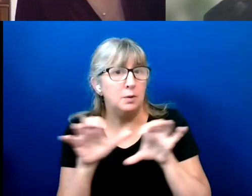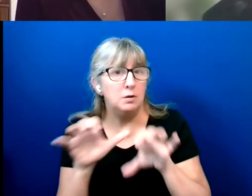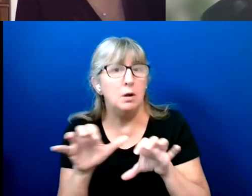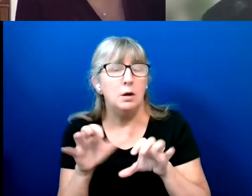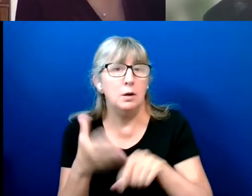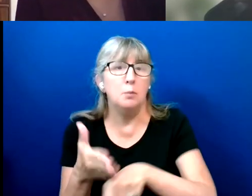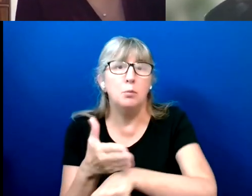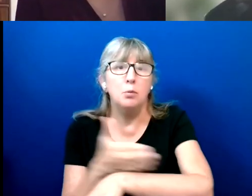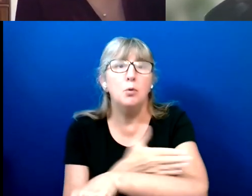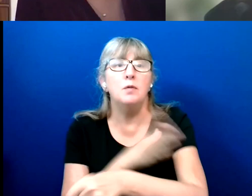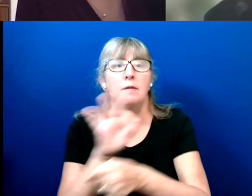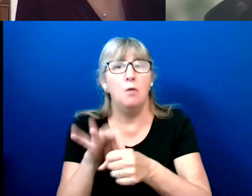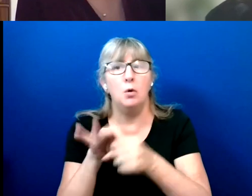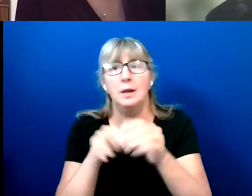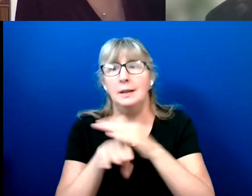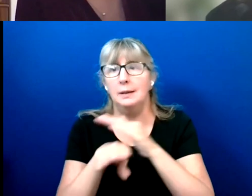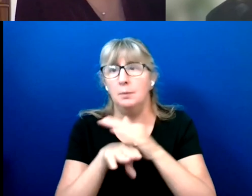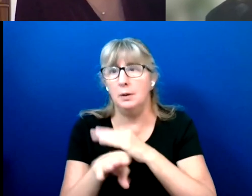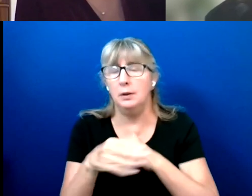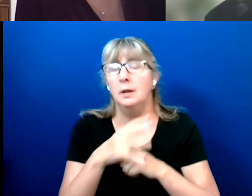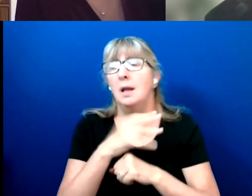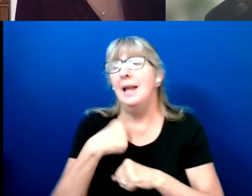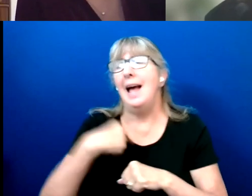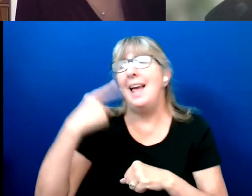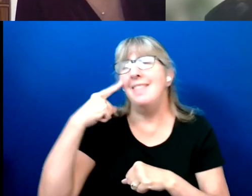And I think that did help turn out.